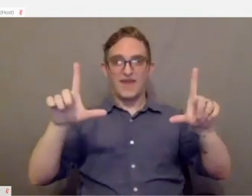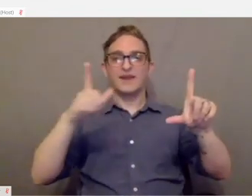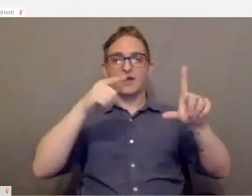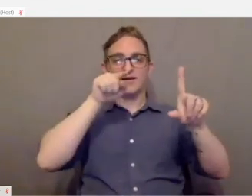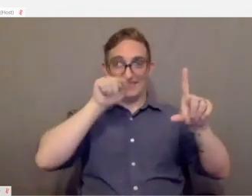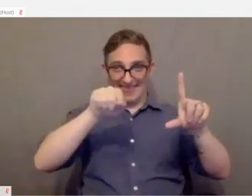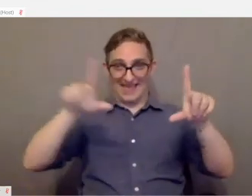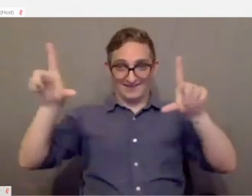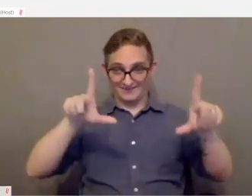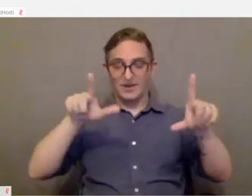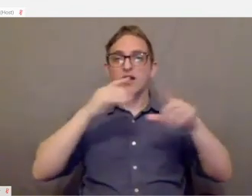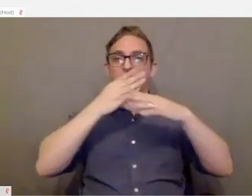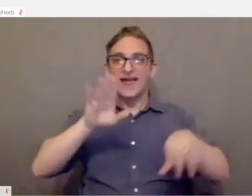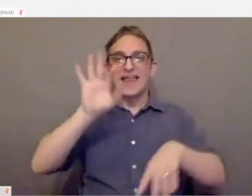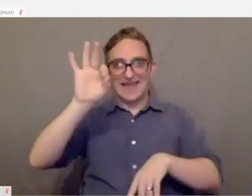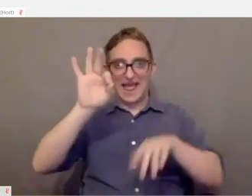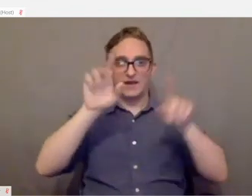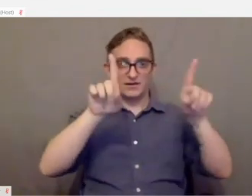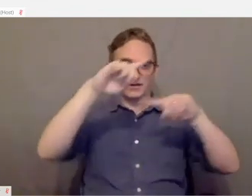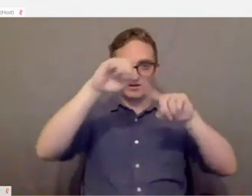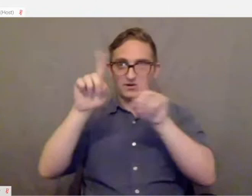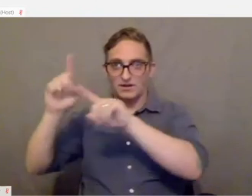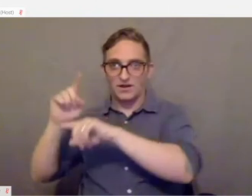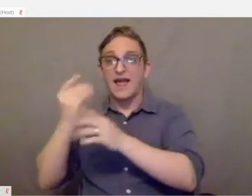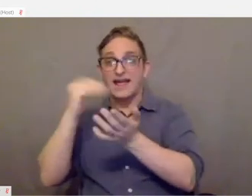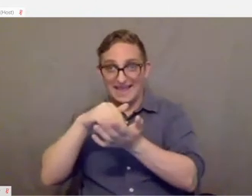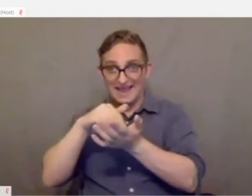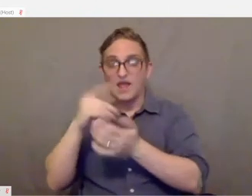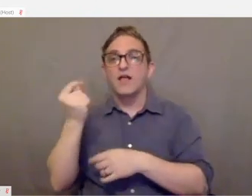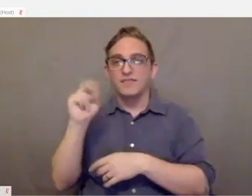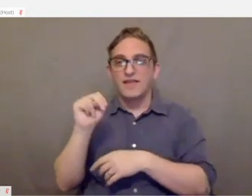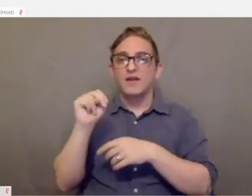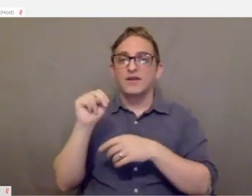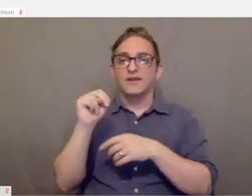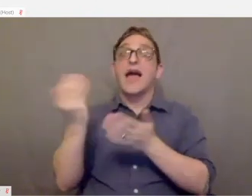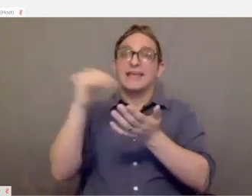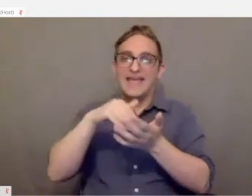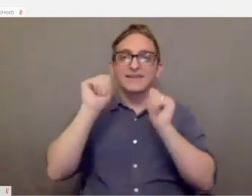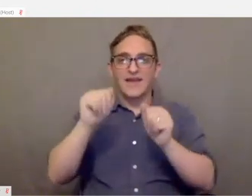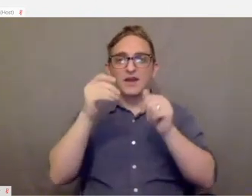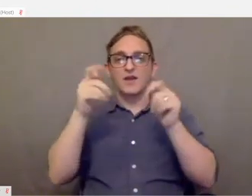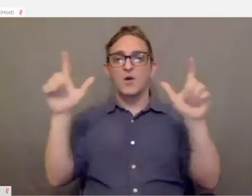And you keep going until you have the mouse exactly in the section that you want and then you can say click.